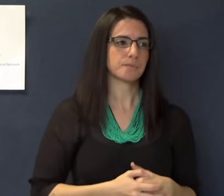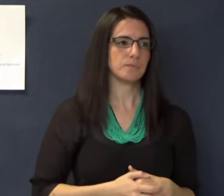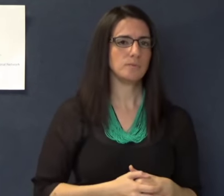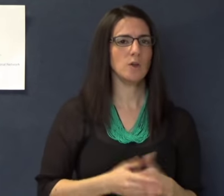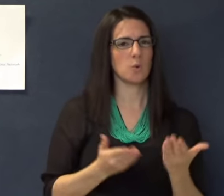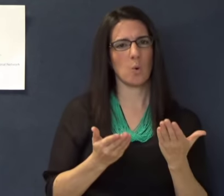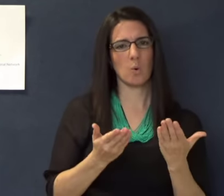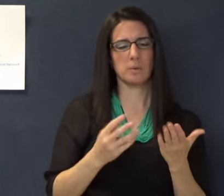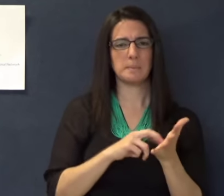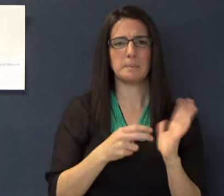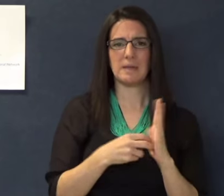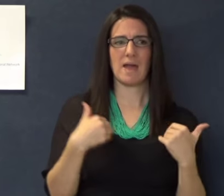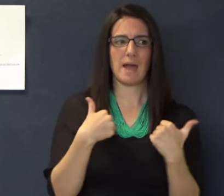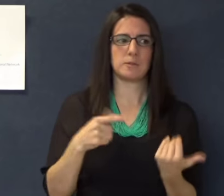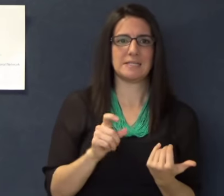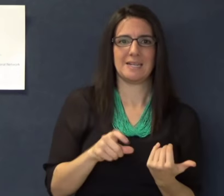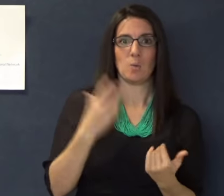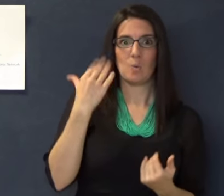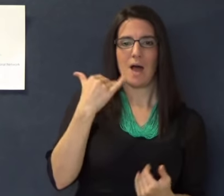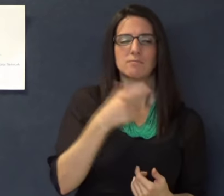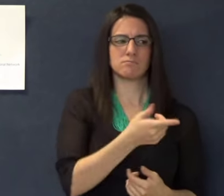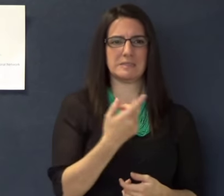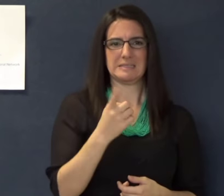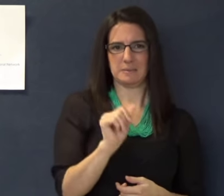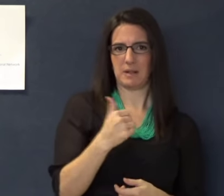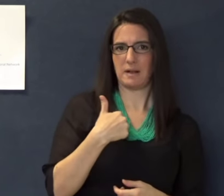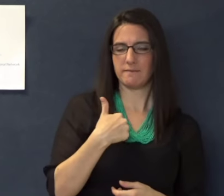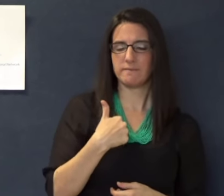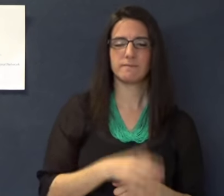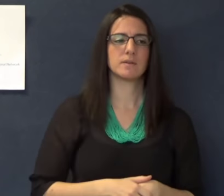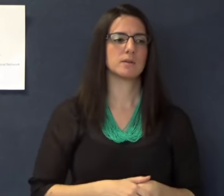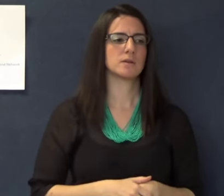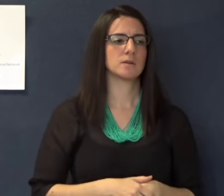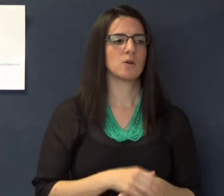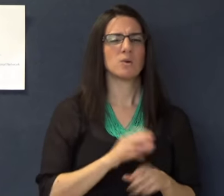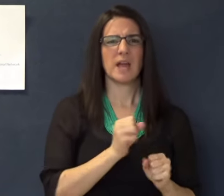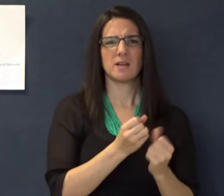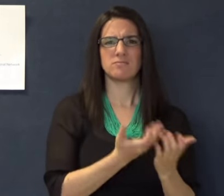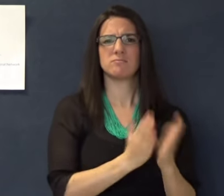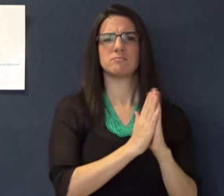disability? If yes, what assistance is the animal trained to perform? If the animal is needed because of a